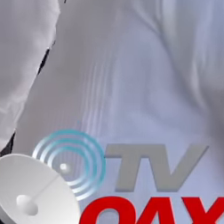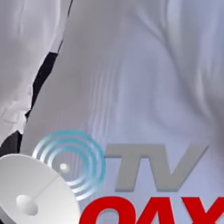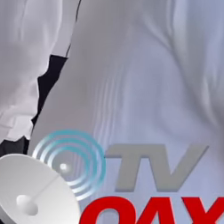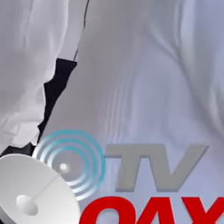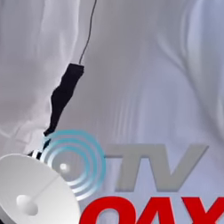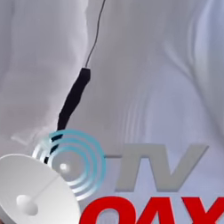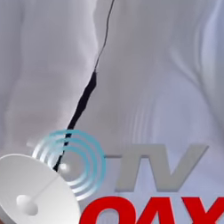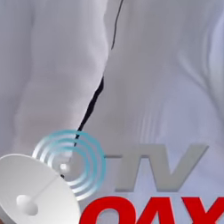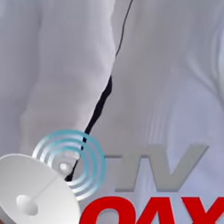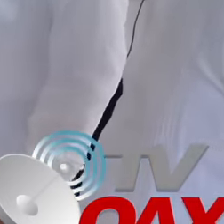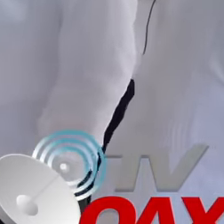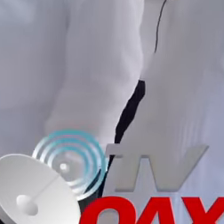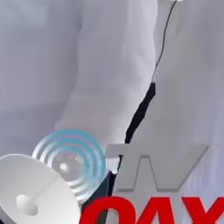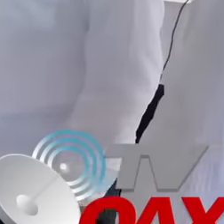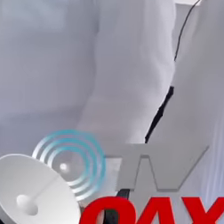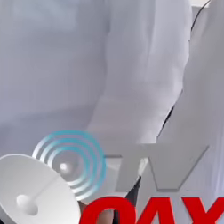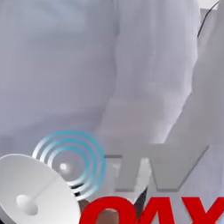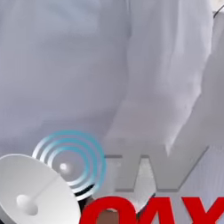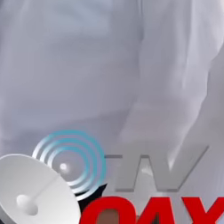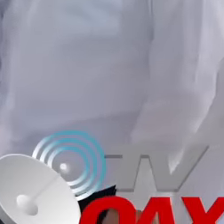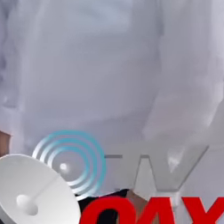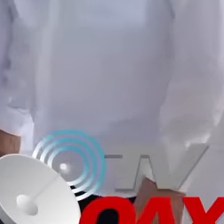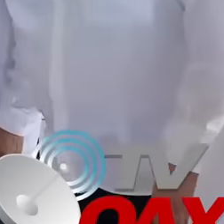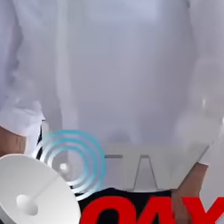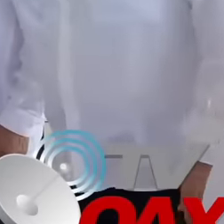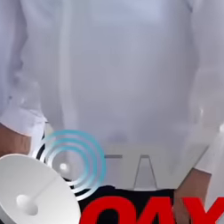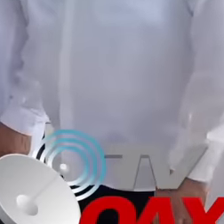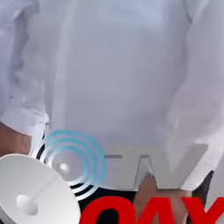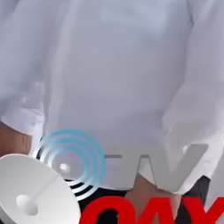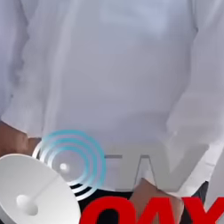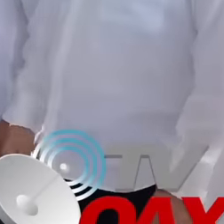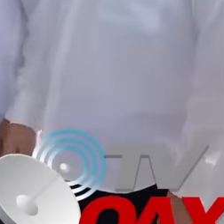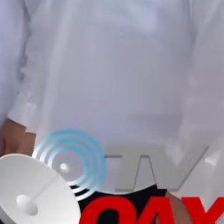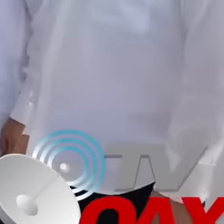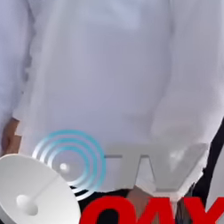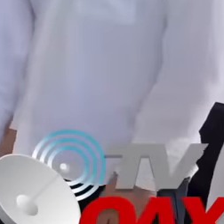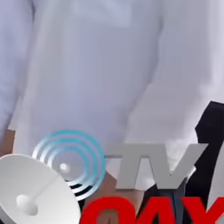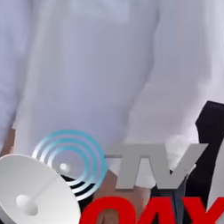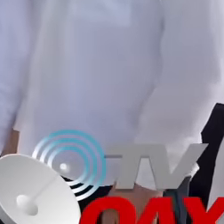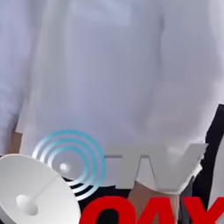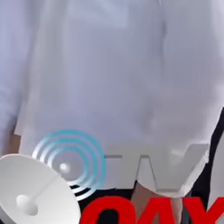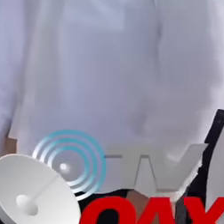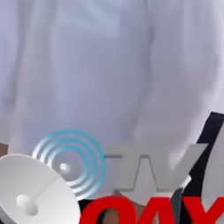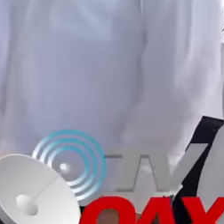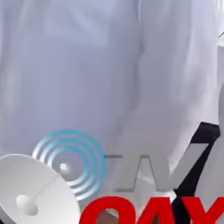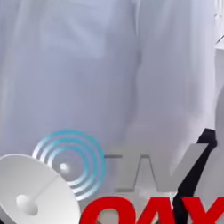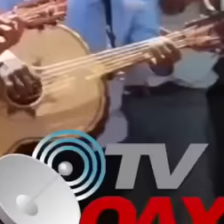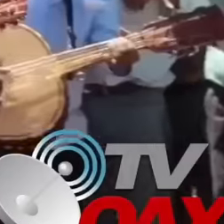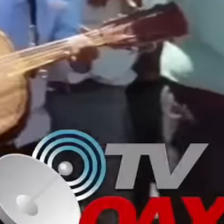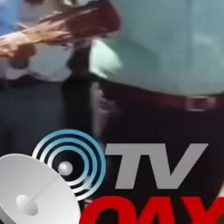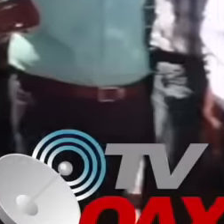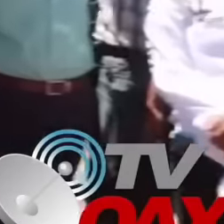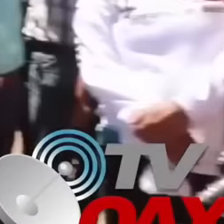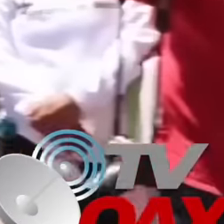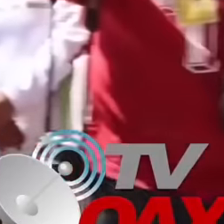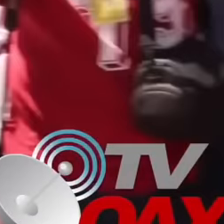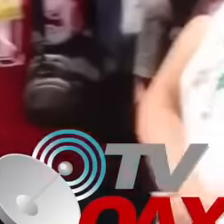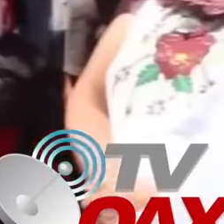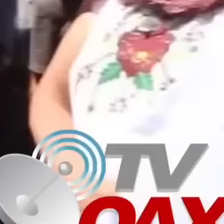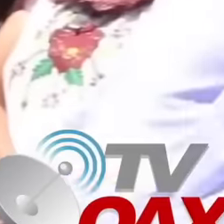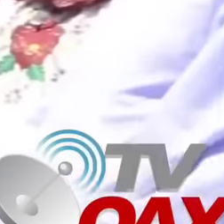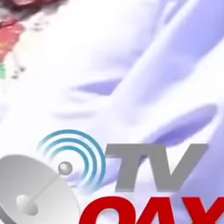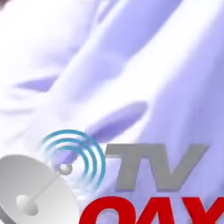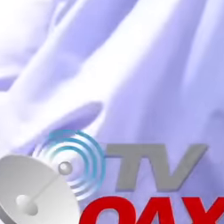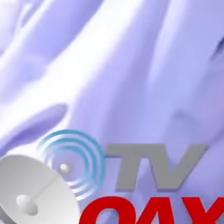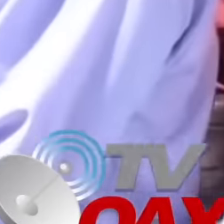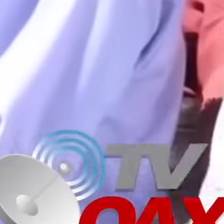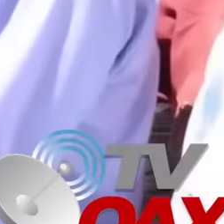The first town of the Yi tribe in the state of Sonora, currently President